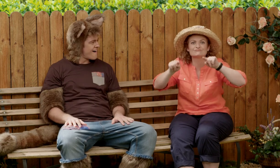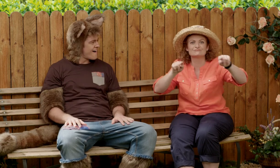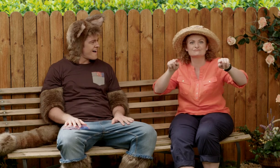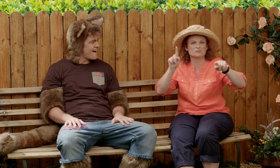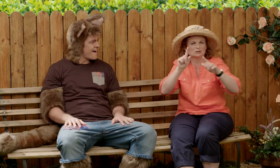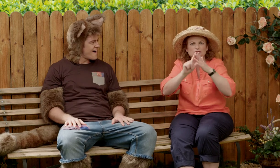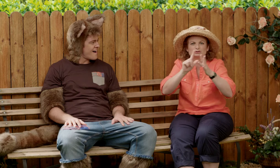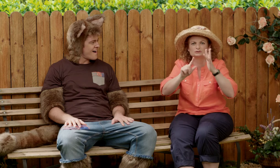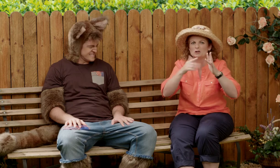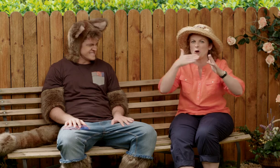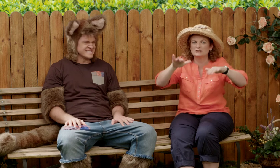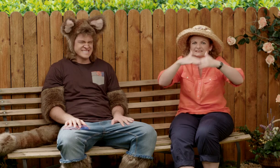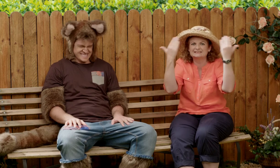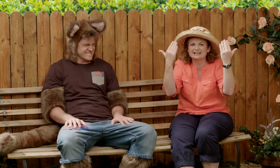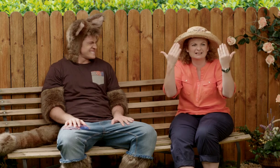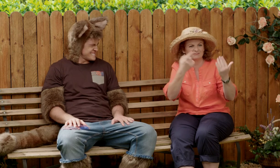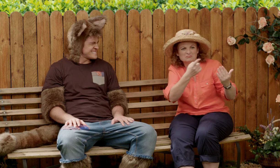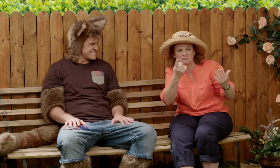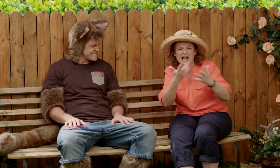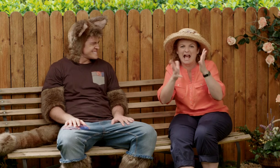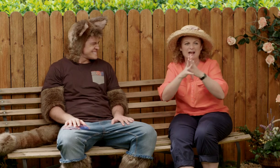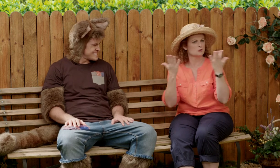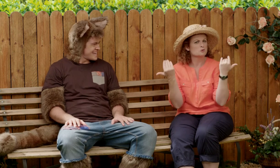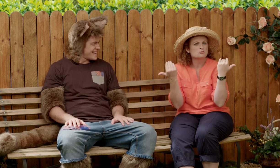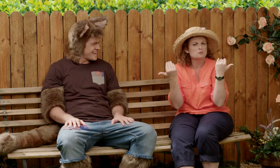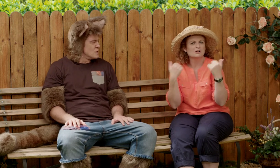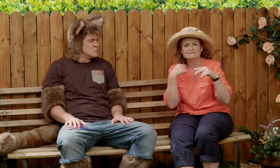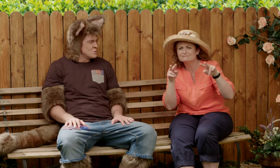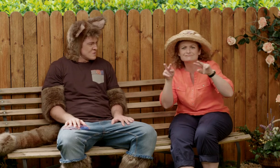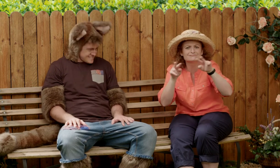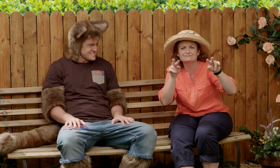We watched people to see what they do to keep cool on a hot day.